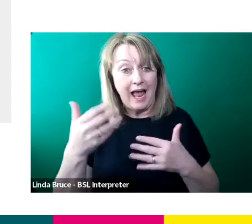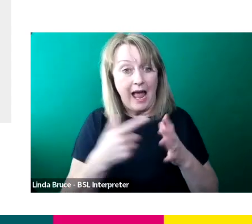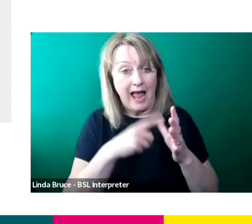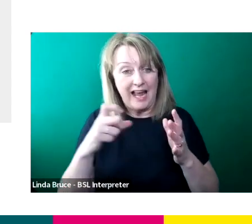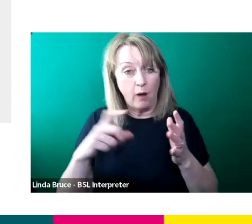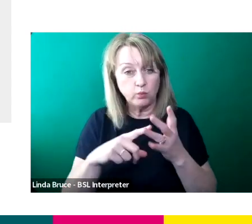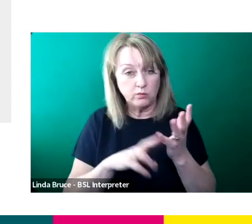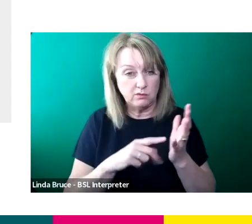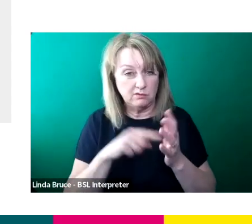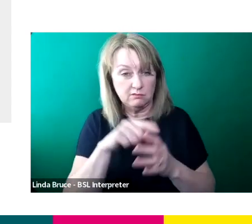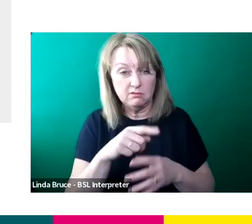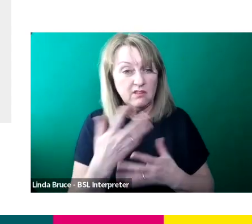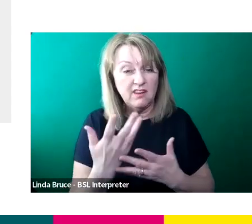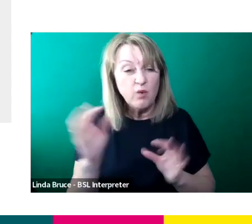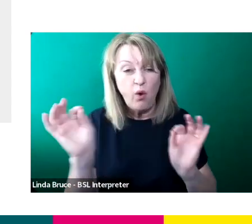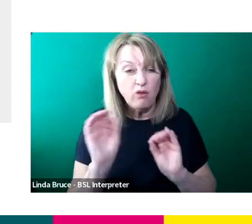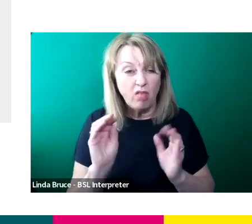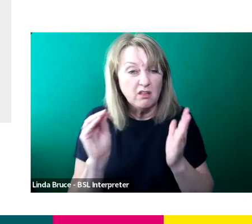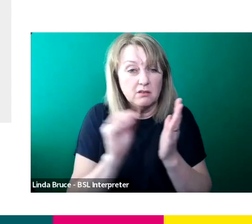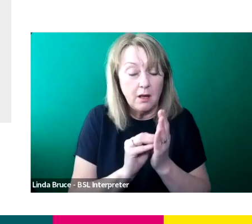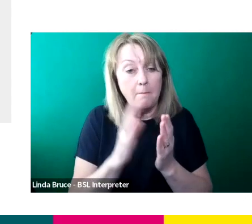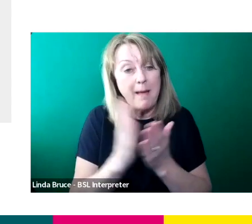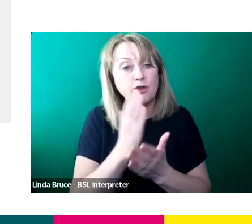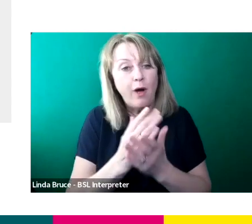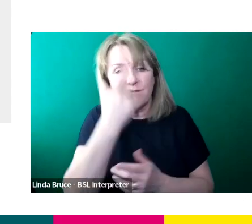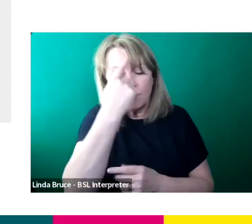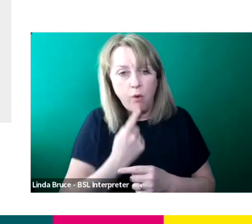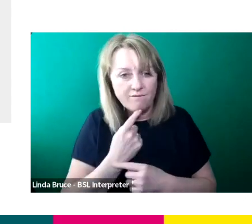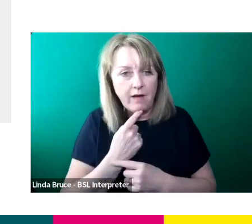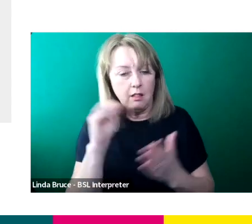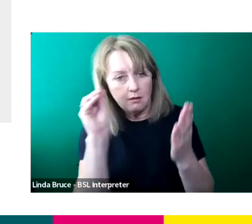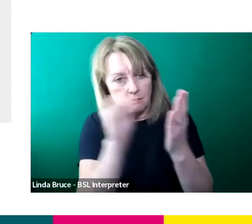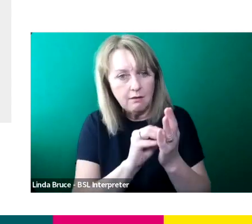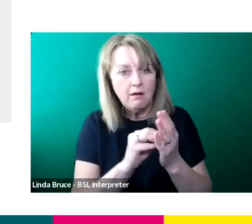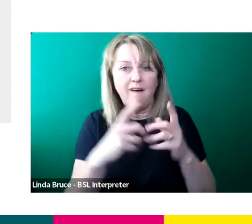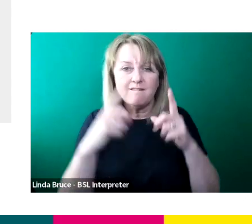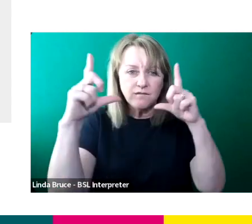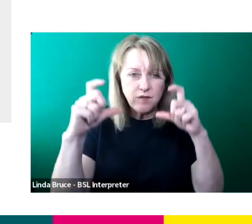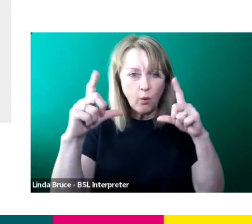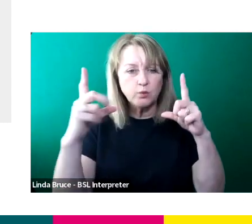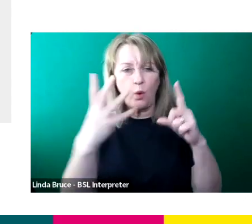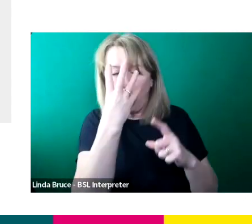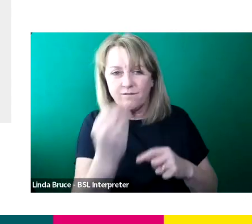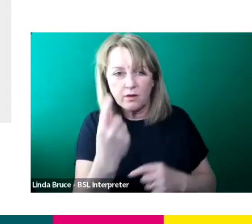any credits to pop on there, just make sure you've got a profile up and running, make sure you've got a photo, you've got email phone number on there, a bit about you and